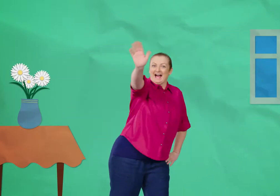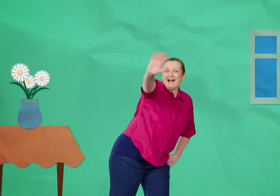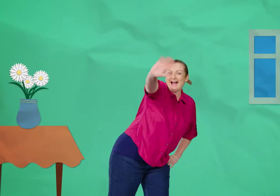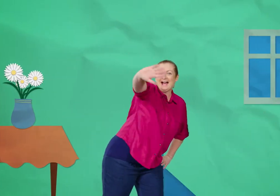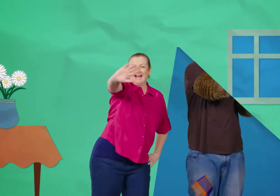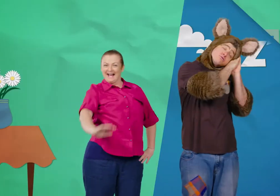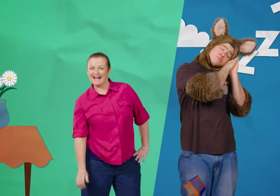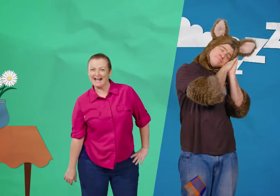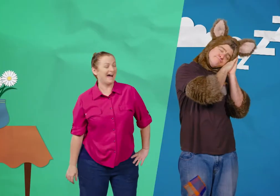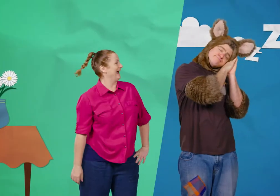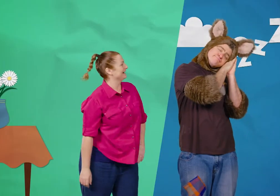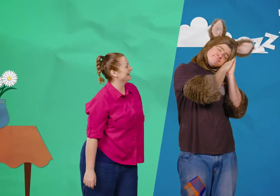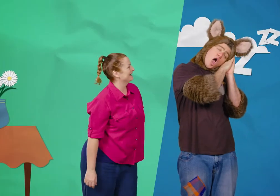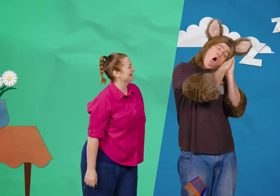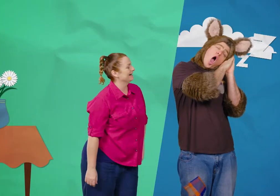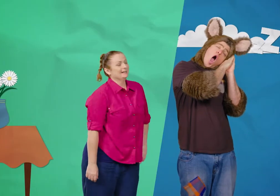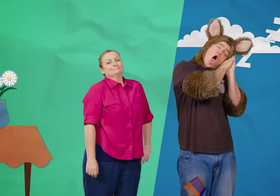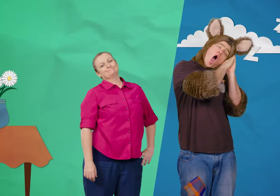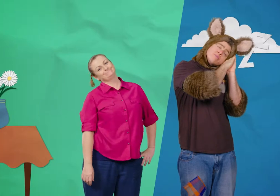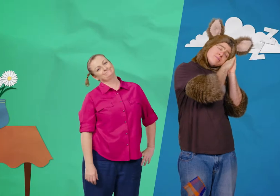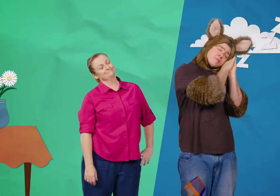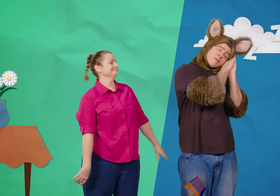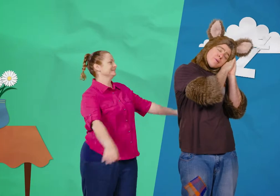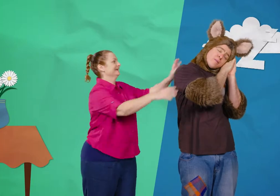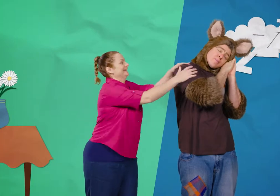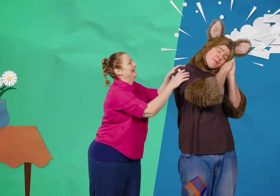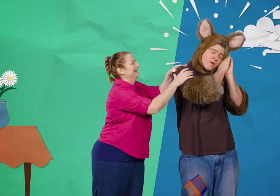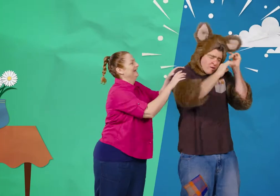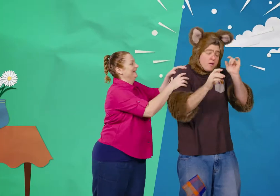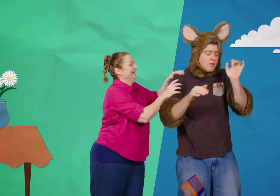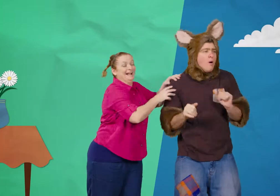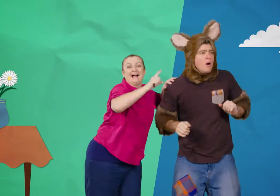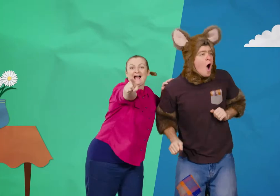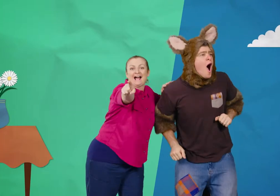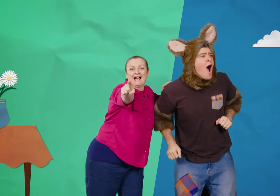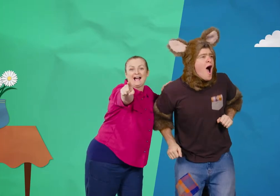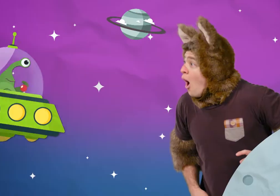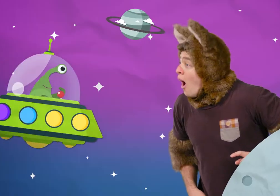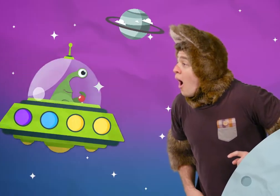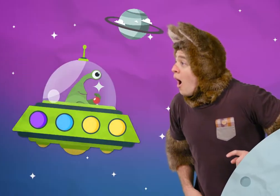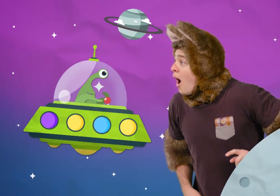Hello. Hmm. Huh? Look! Oh!